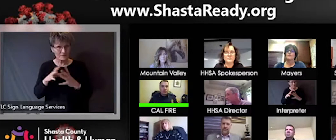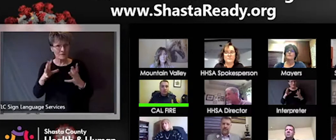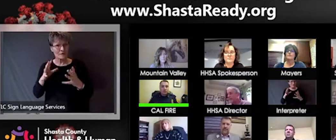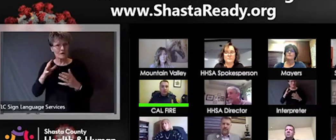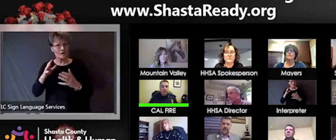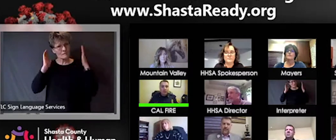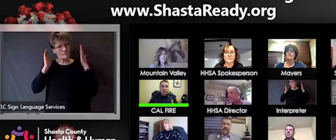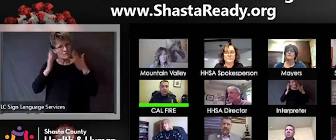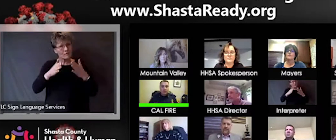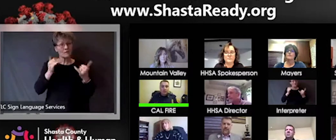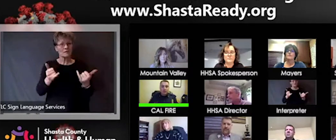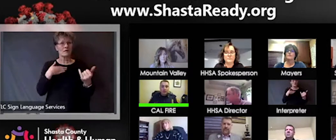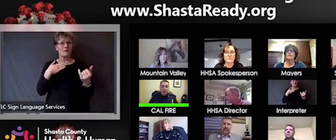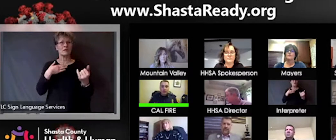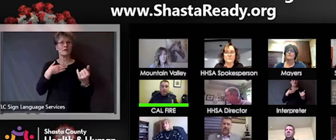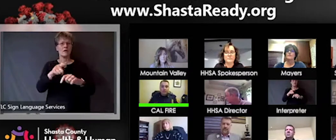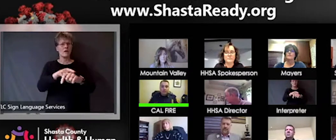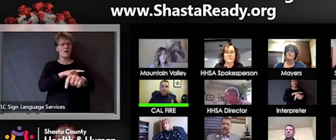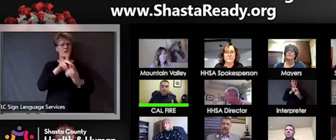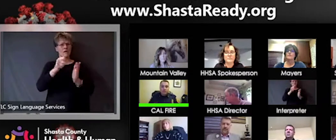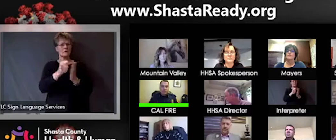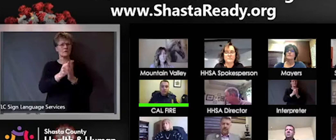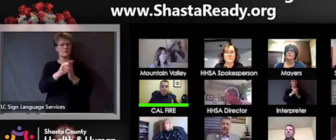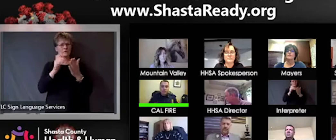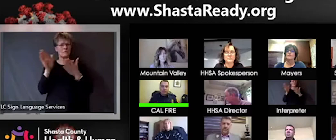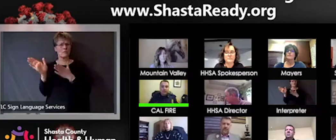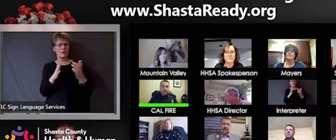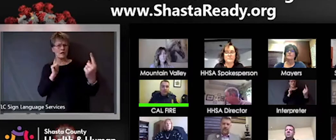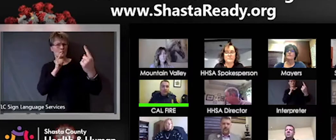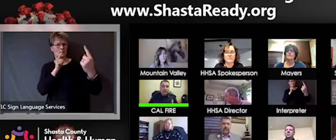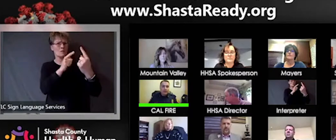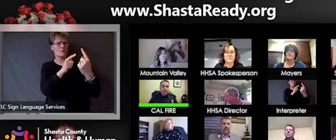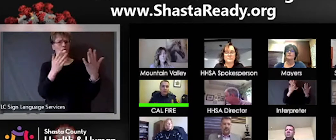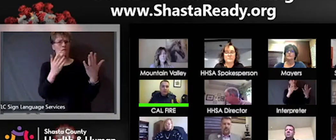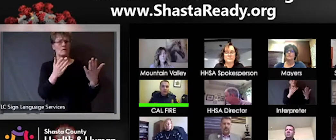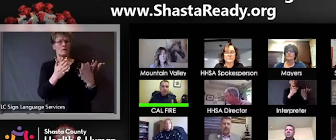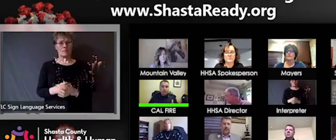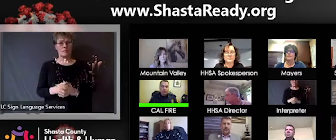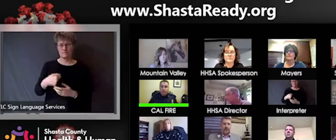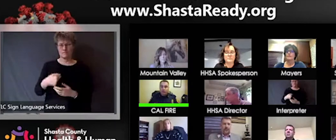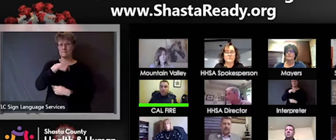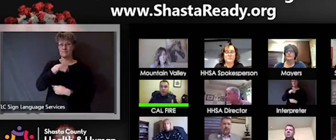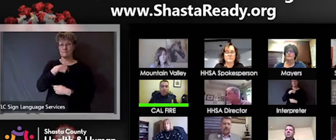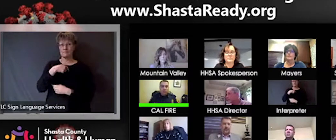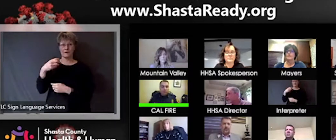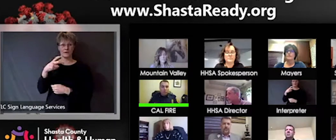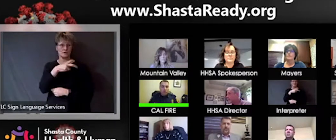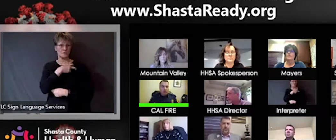planning. Sheriff Magrini and I had the opportunity to go before the board